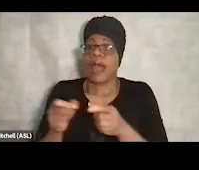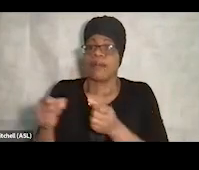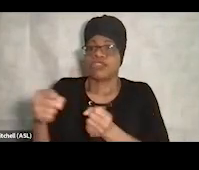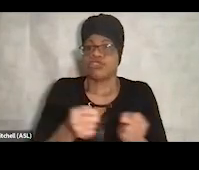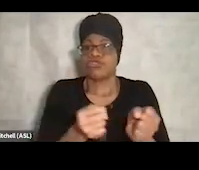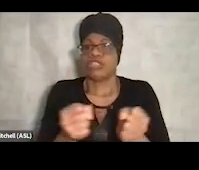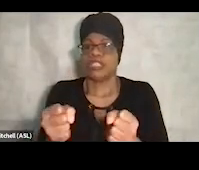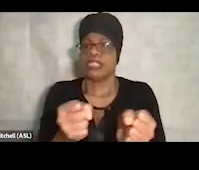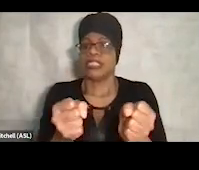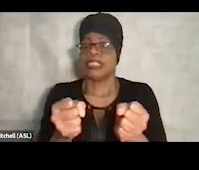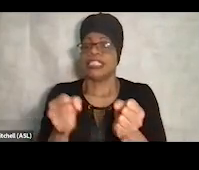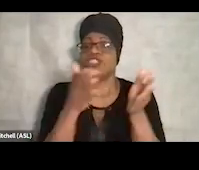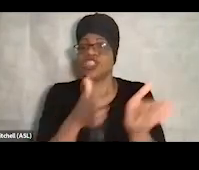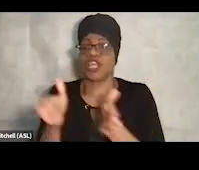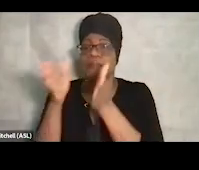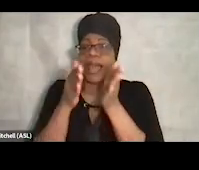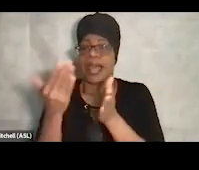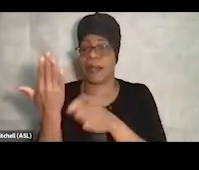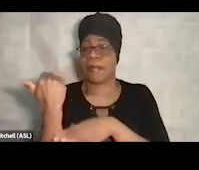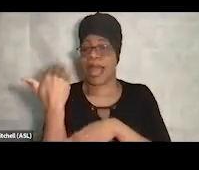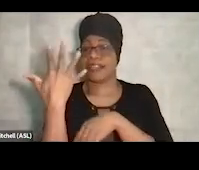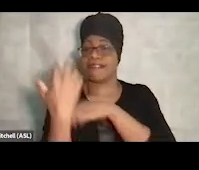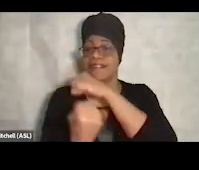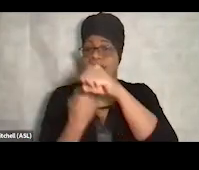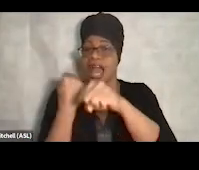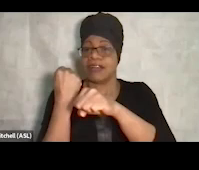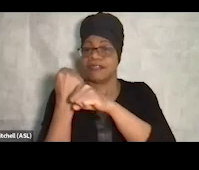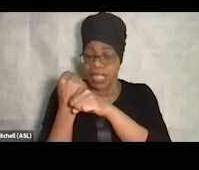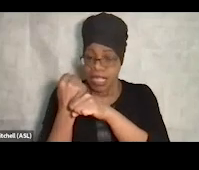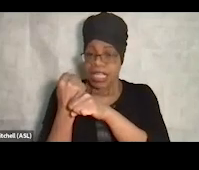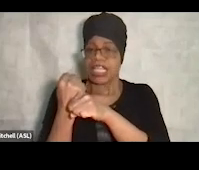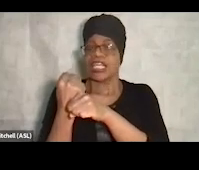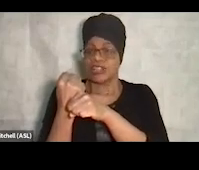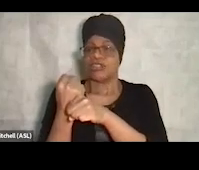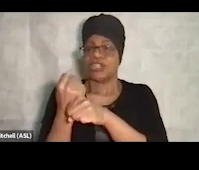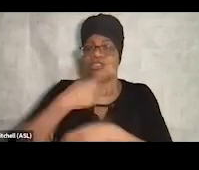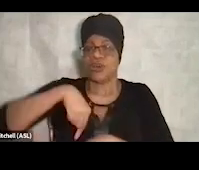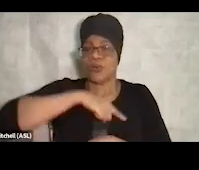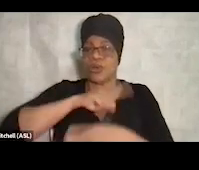but couldn't really get a handle on how to implement that. And so we started this nonprofit